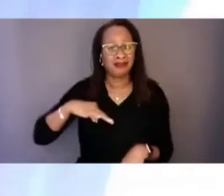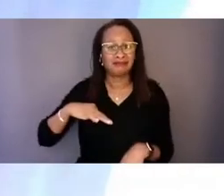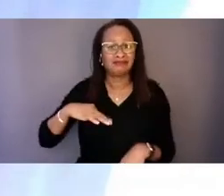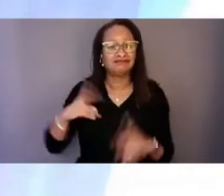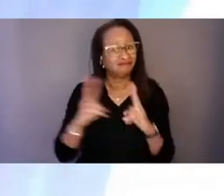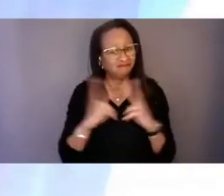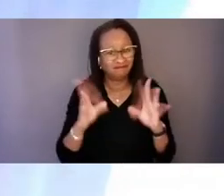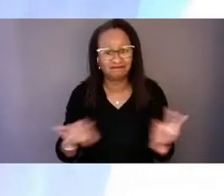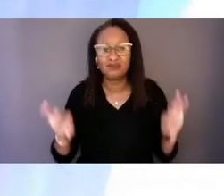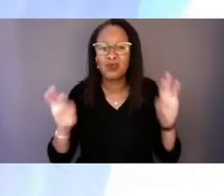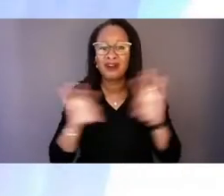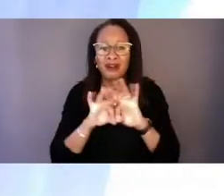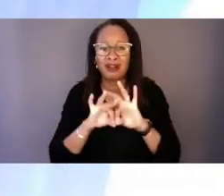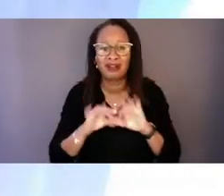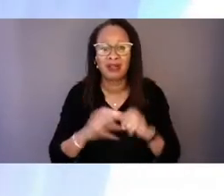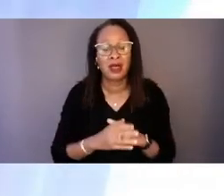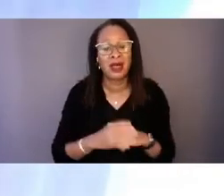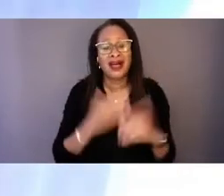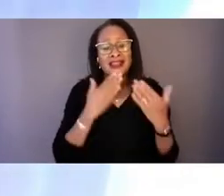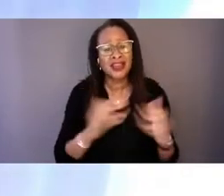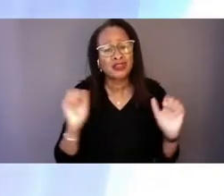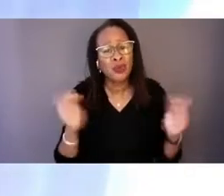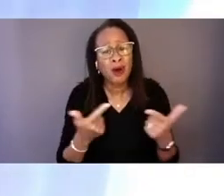So thank you all for being here today.